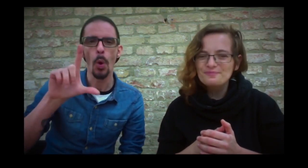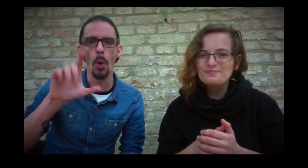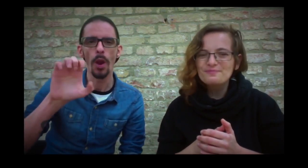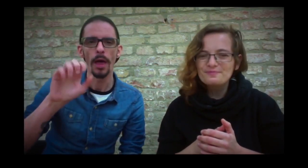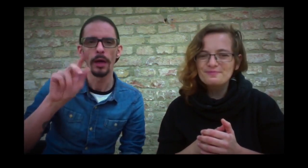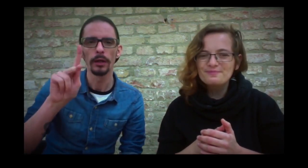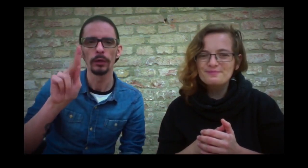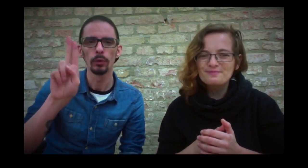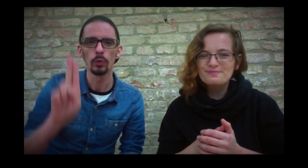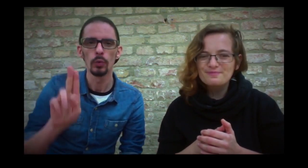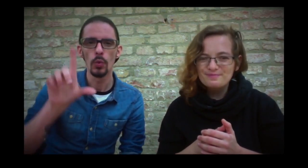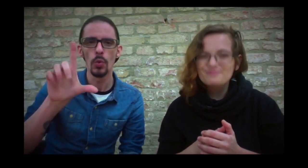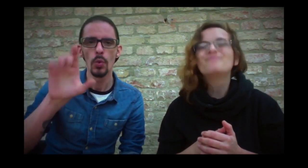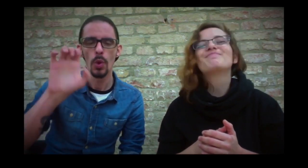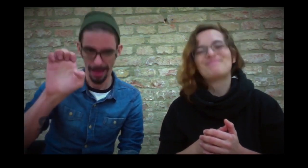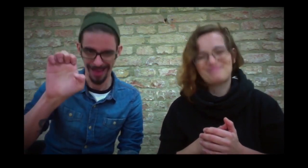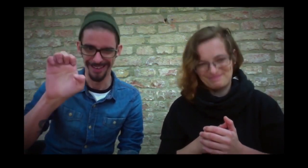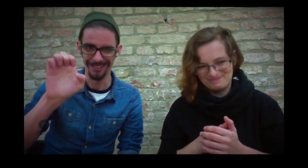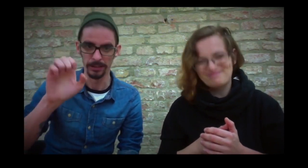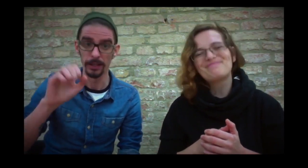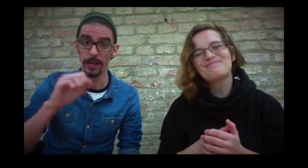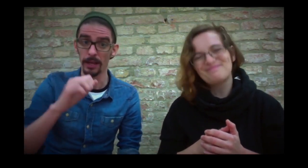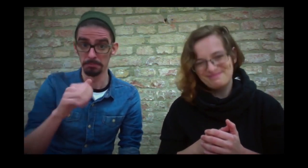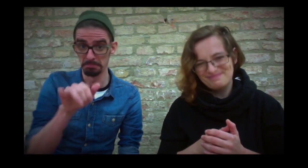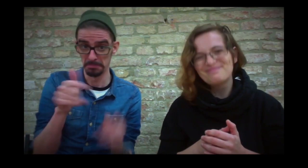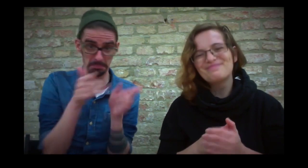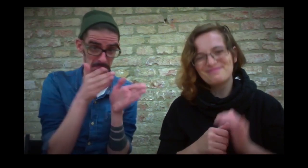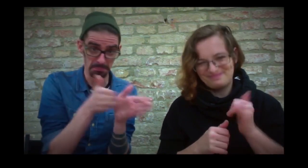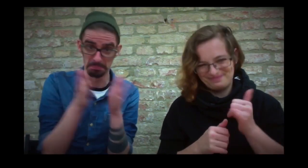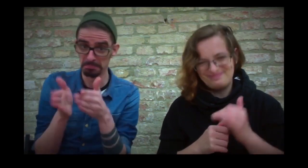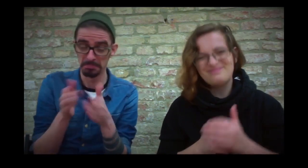But it's about molecules. There're two different ways.